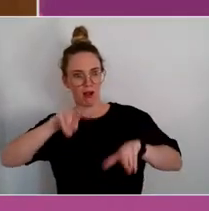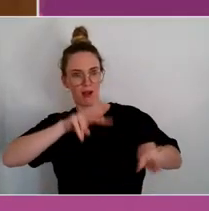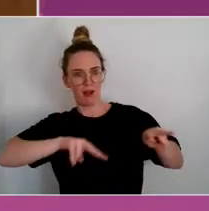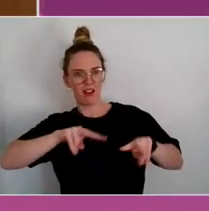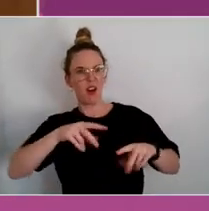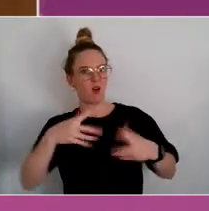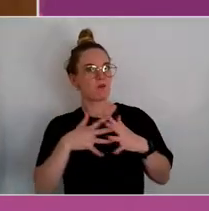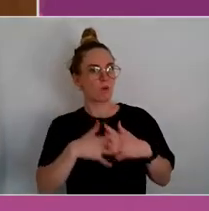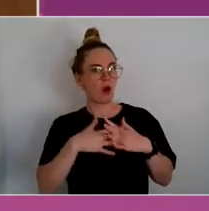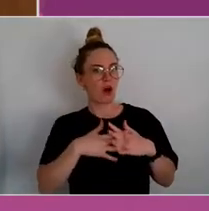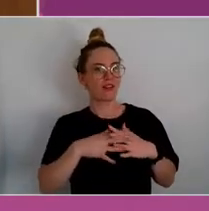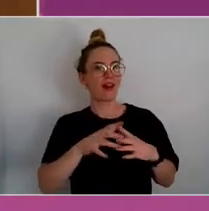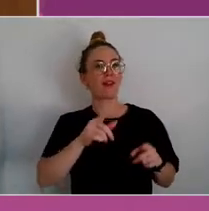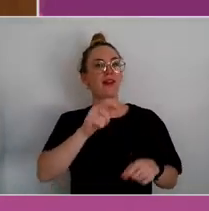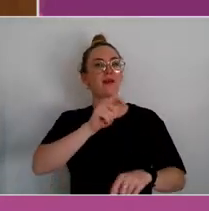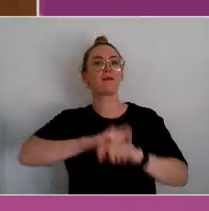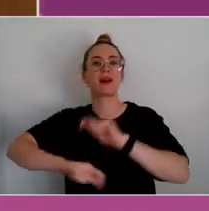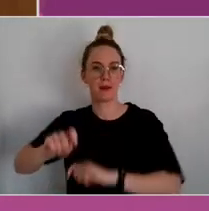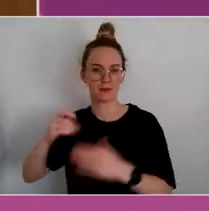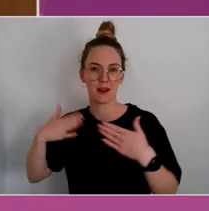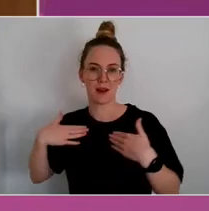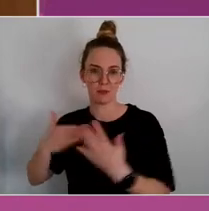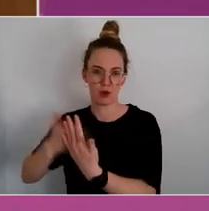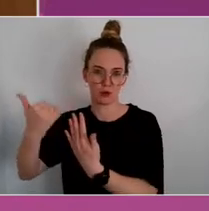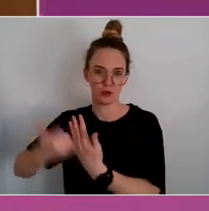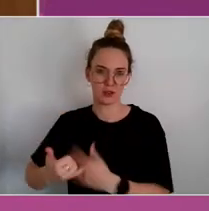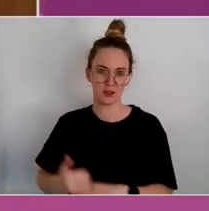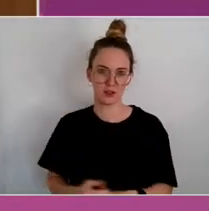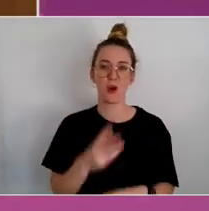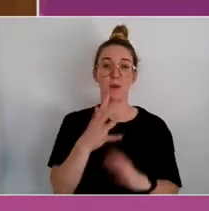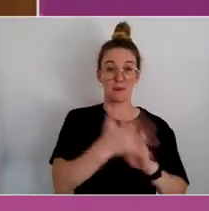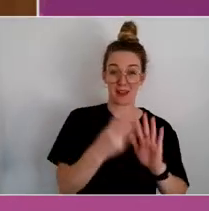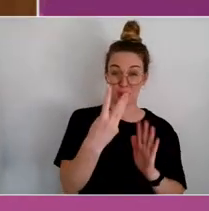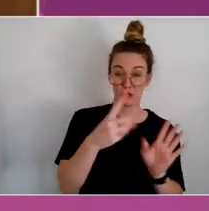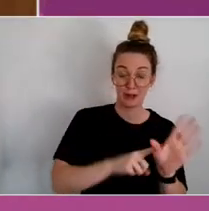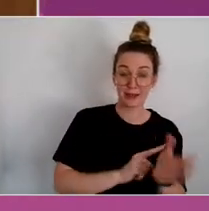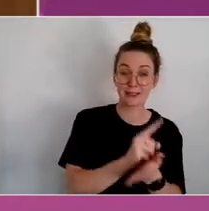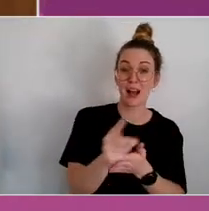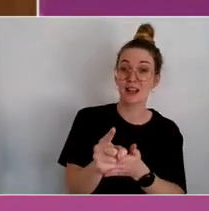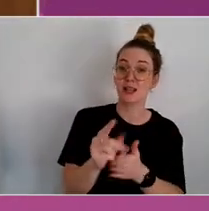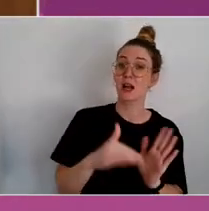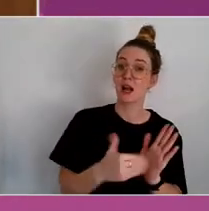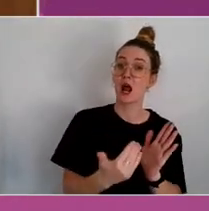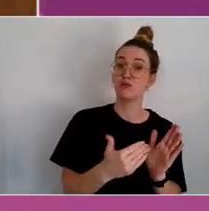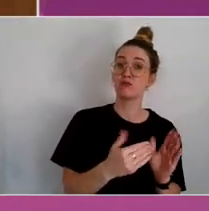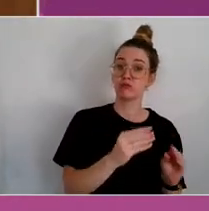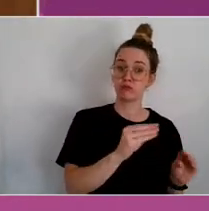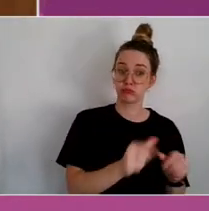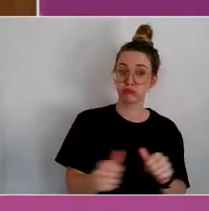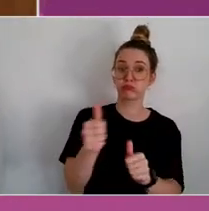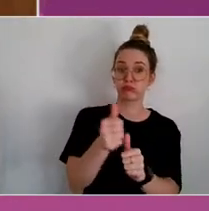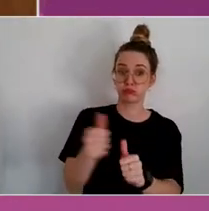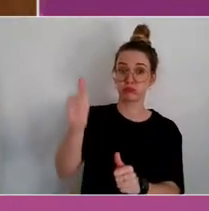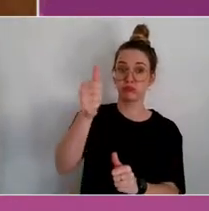This is what three years later, and it's growing and growing. We're now trying to really upscale that.